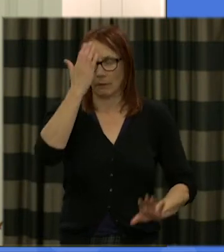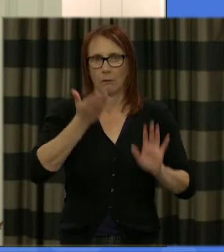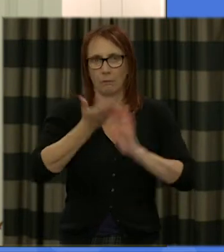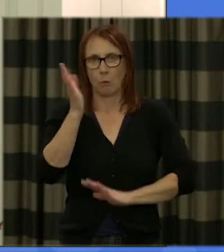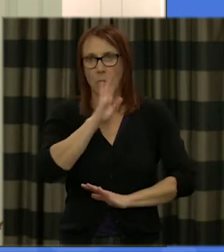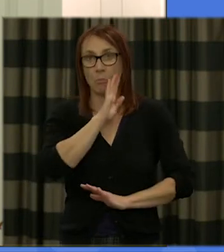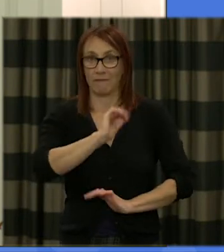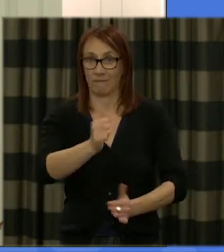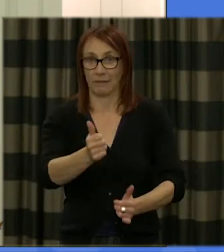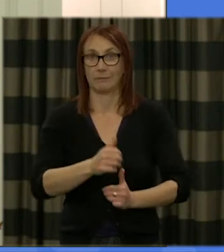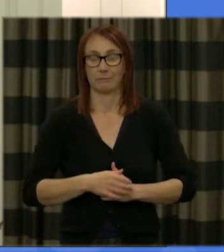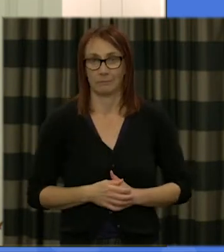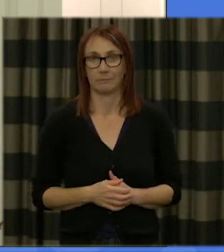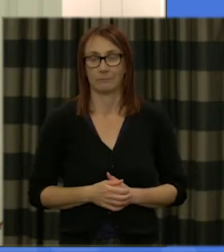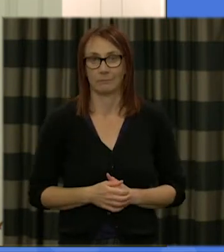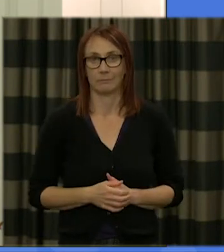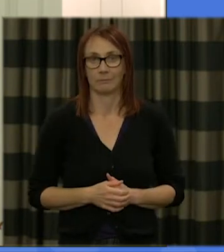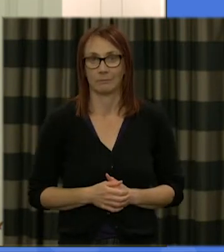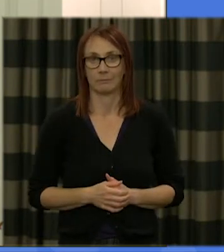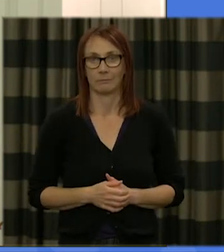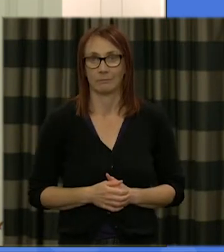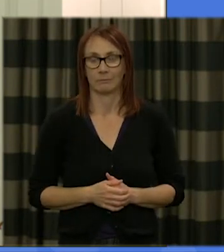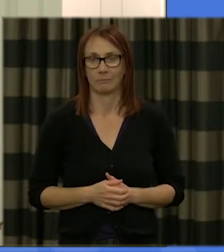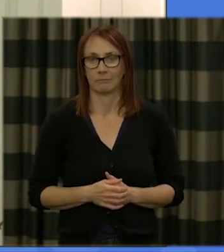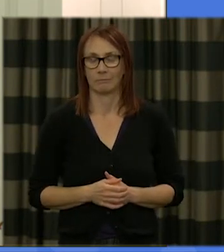morning if you if you want to get away from slightly before 9 o'clock